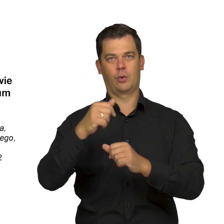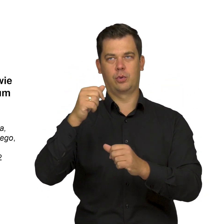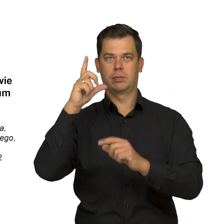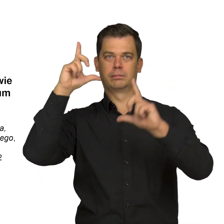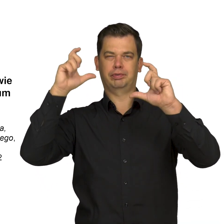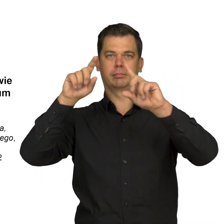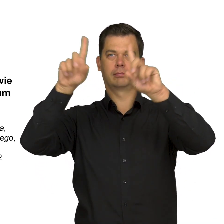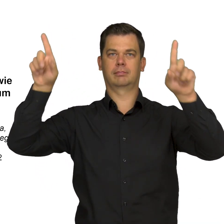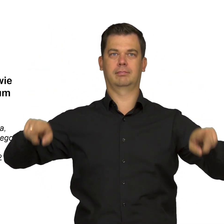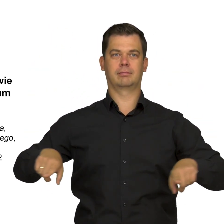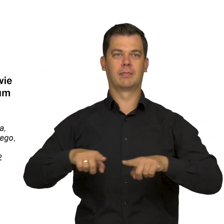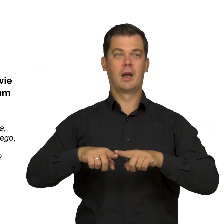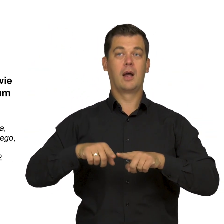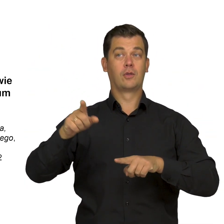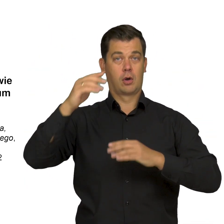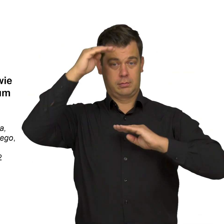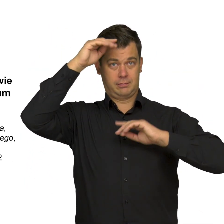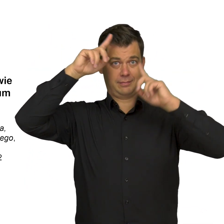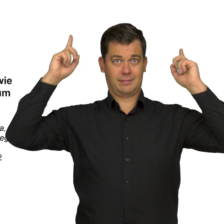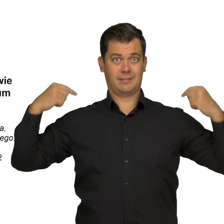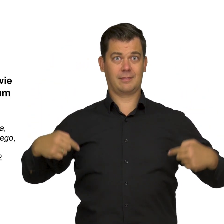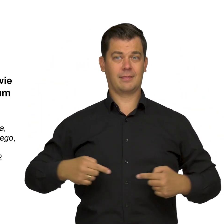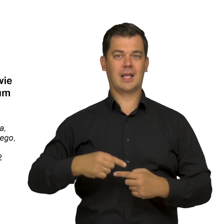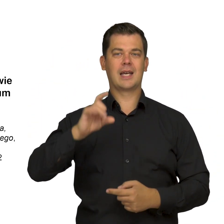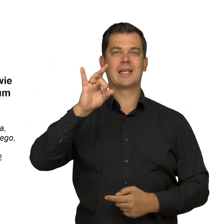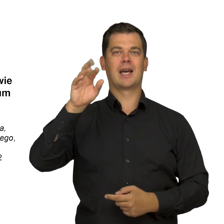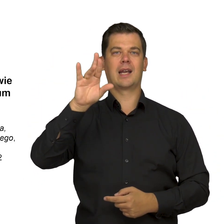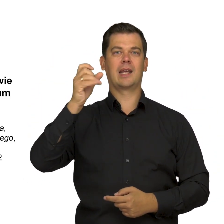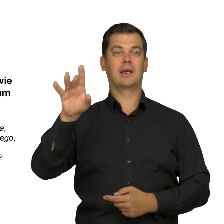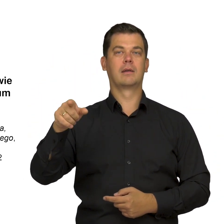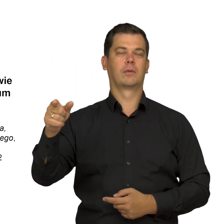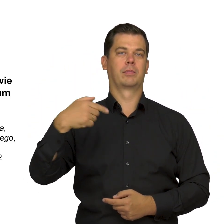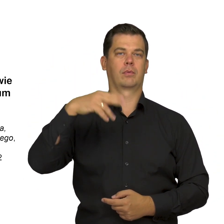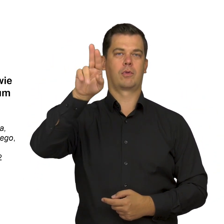This is a photograph of a portrait of the Norwegian composer Edvard Grieg.